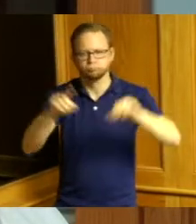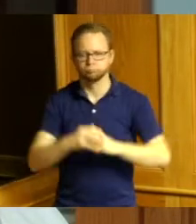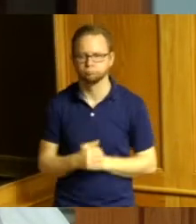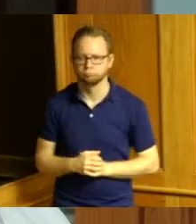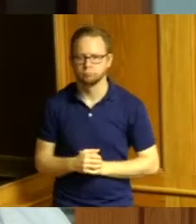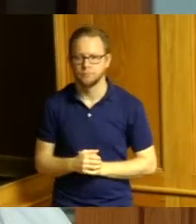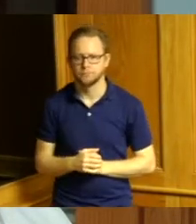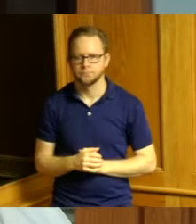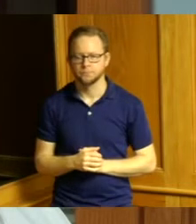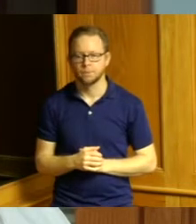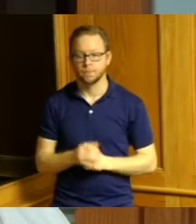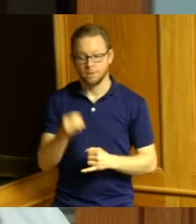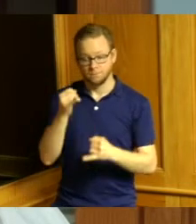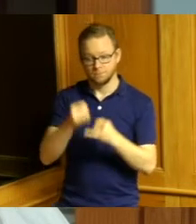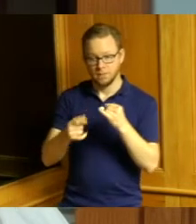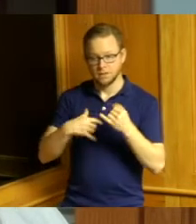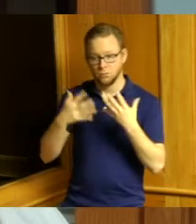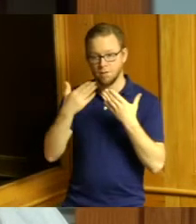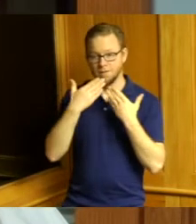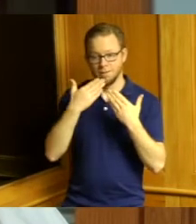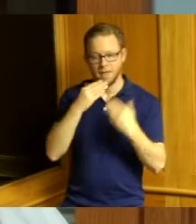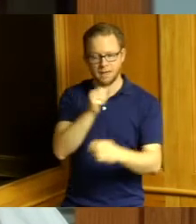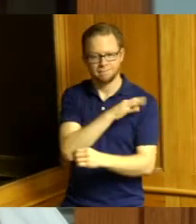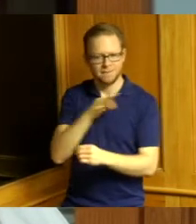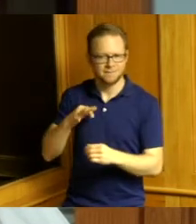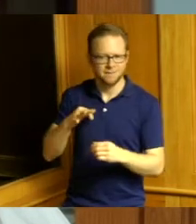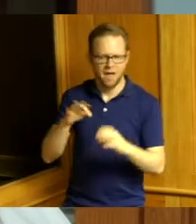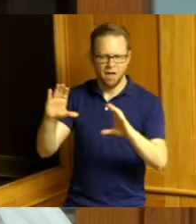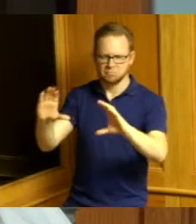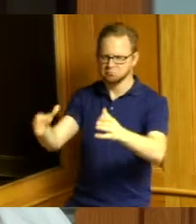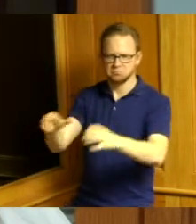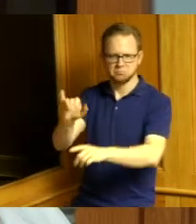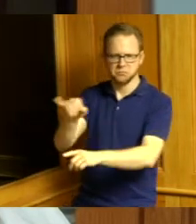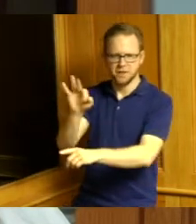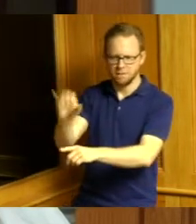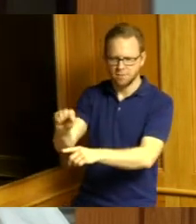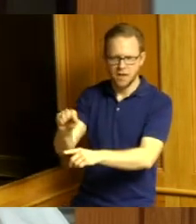I want to thank the staff at Job and Family Services they're compassionate they're committed